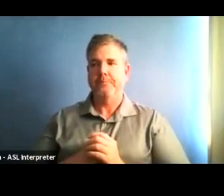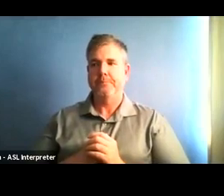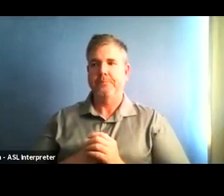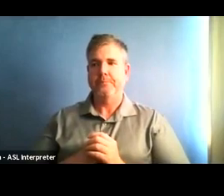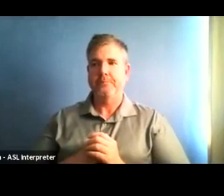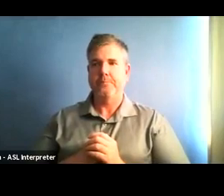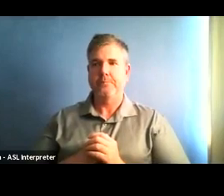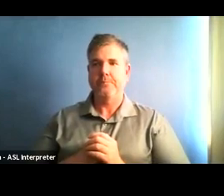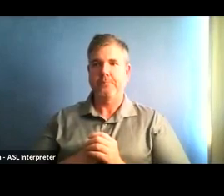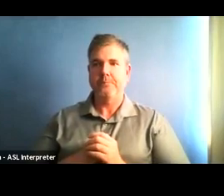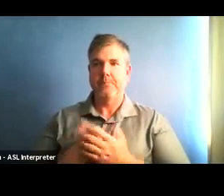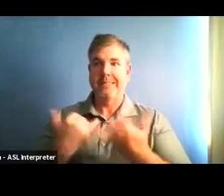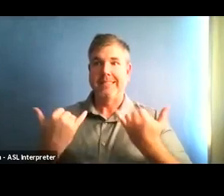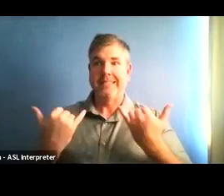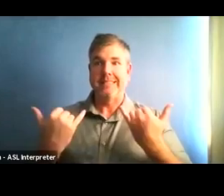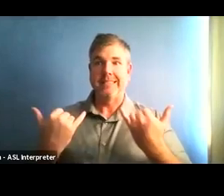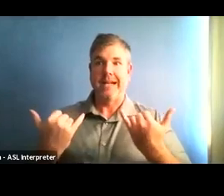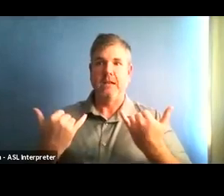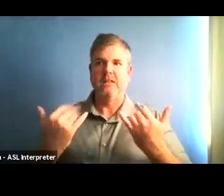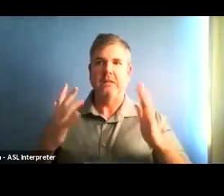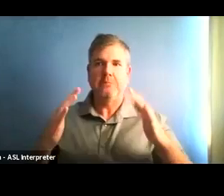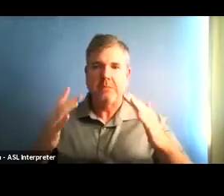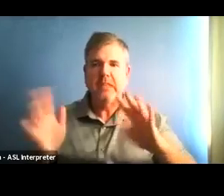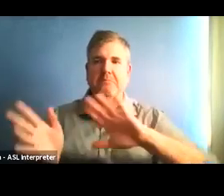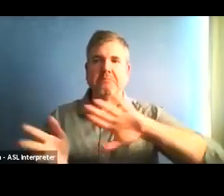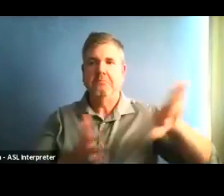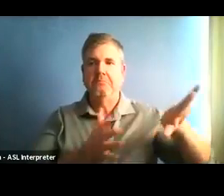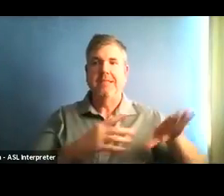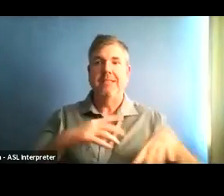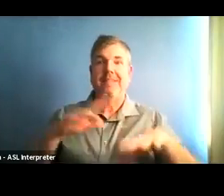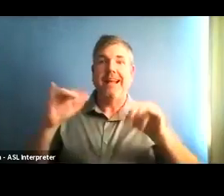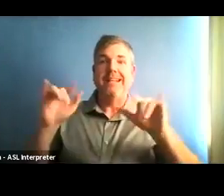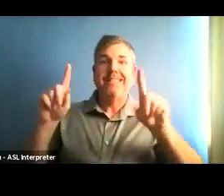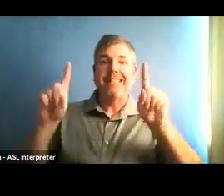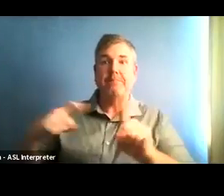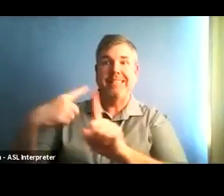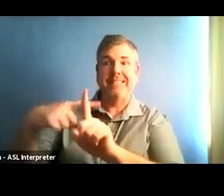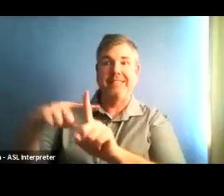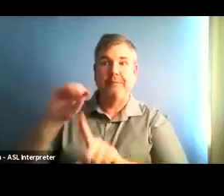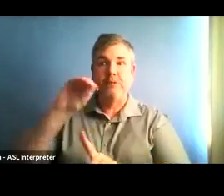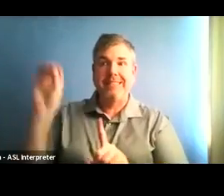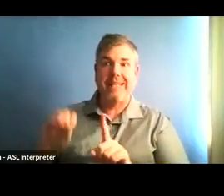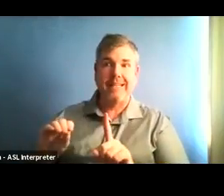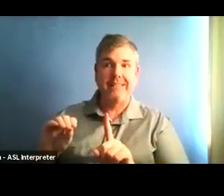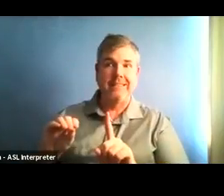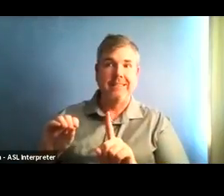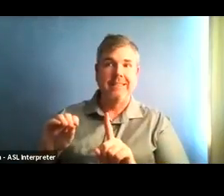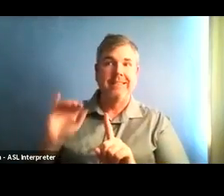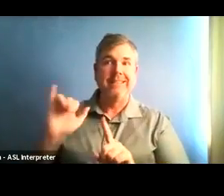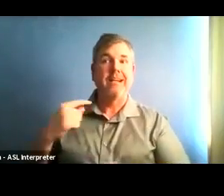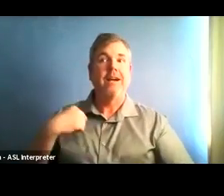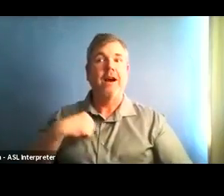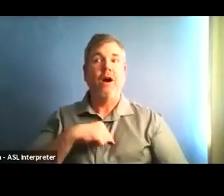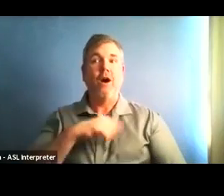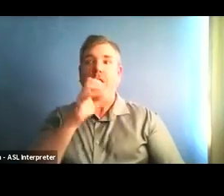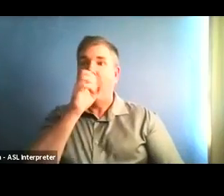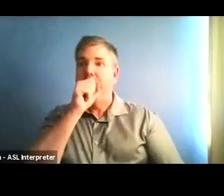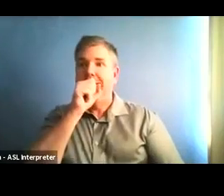our test positivity rate is actually in the orange tier, we're still in the purple tier for the daily cases per hundred thousand.